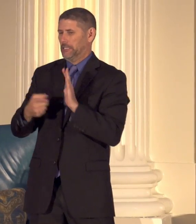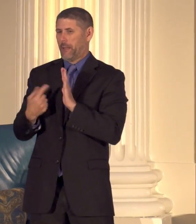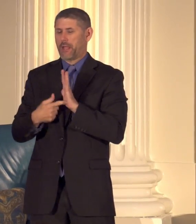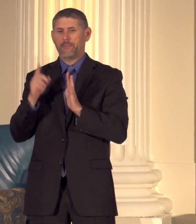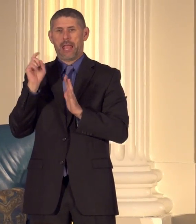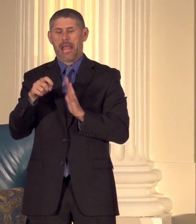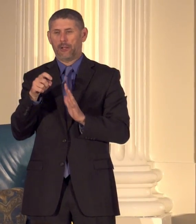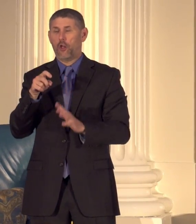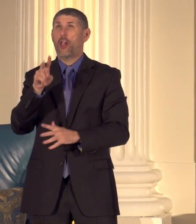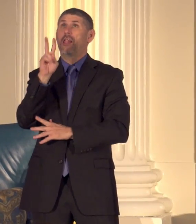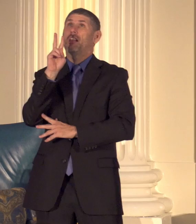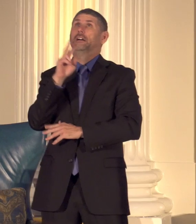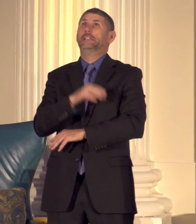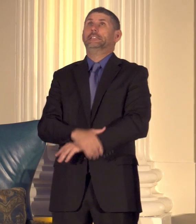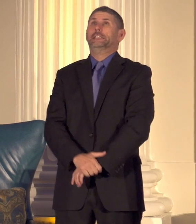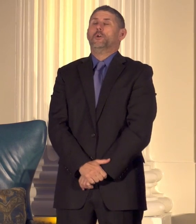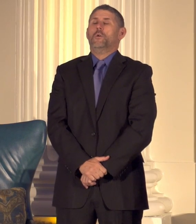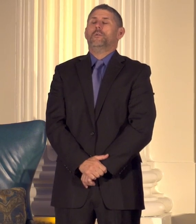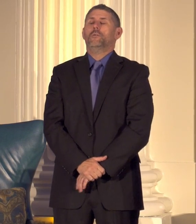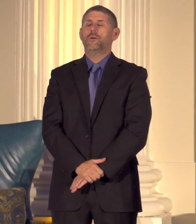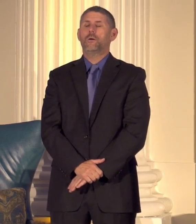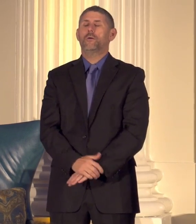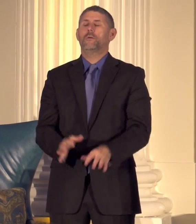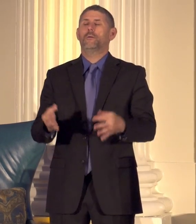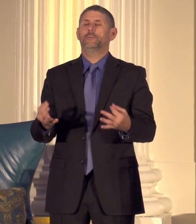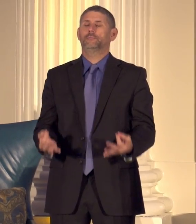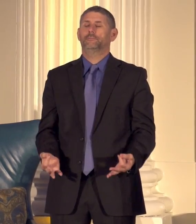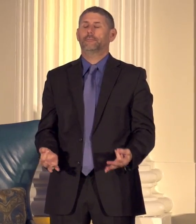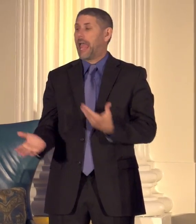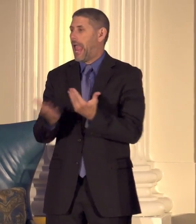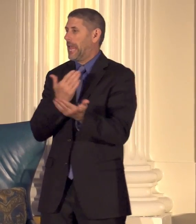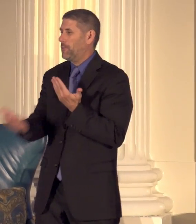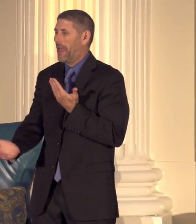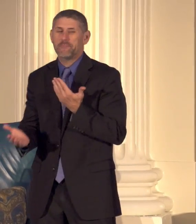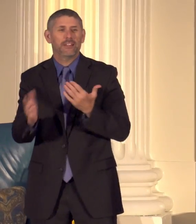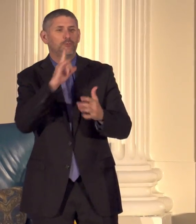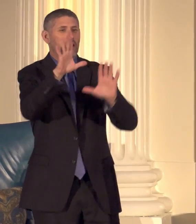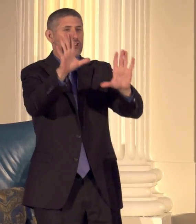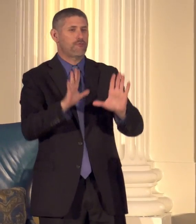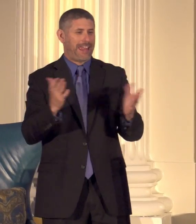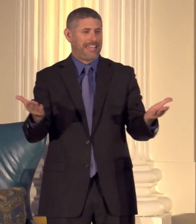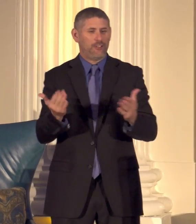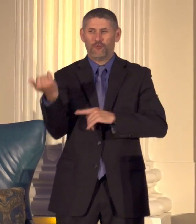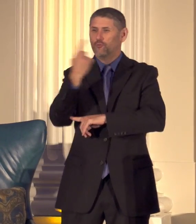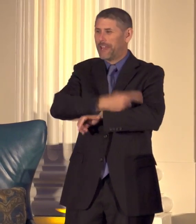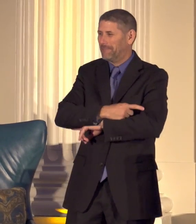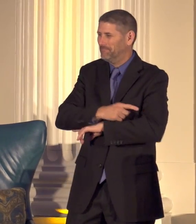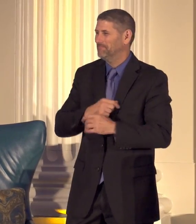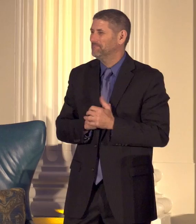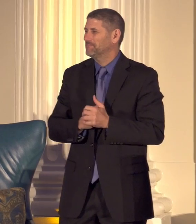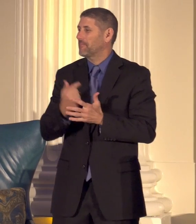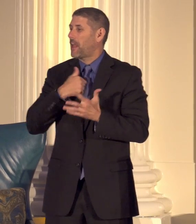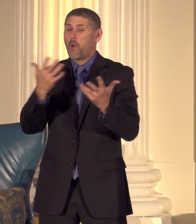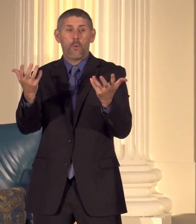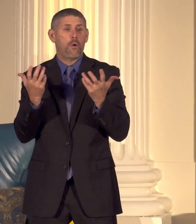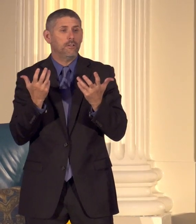look up and be still. Anyway it's great to be with you today and I want to greet